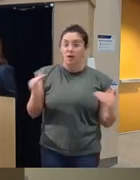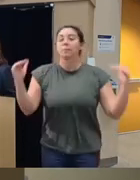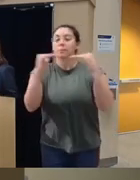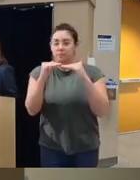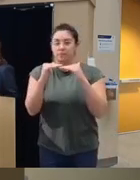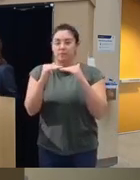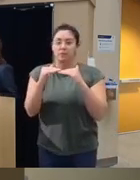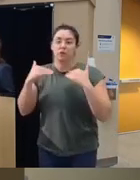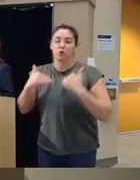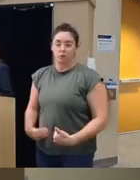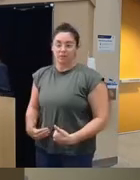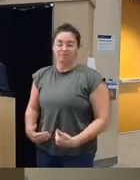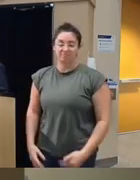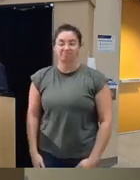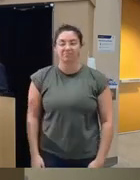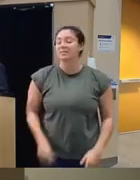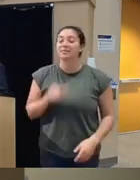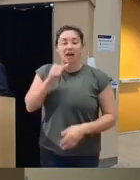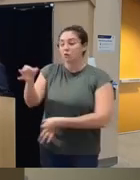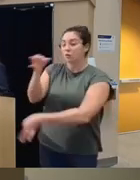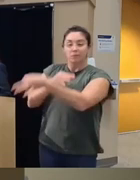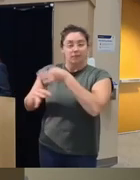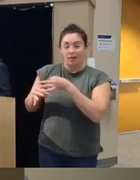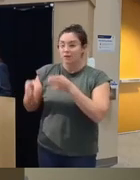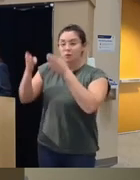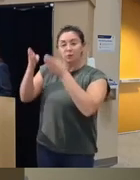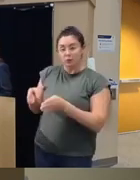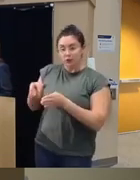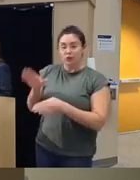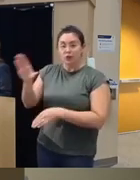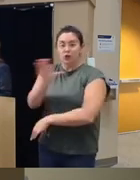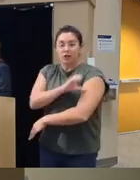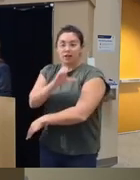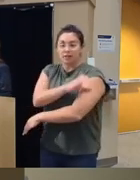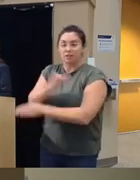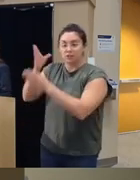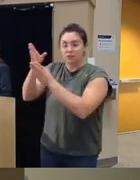human so this is not to replace human clinicians I I truly believe you cannot you absolutely cannot